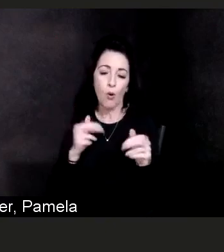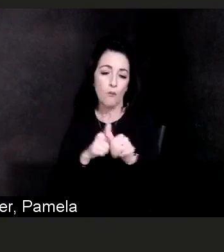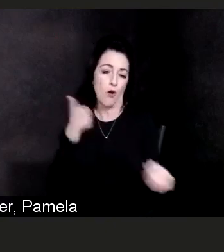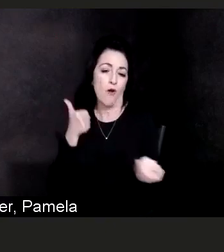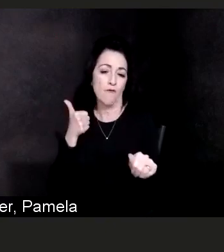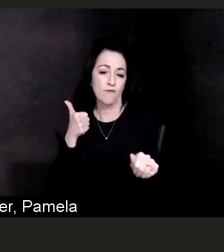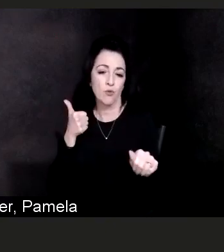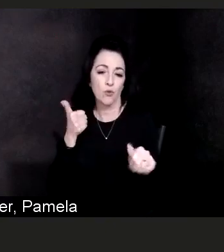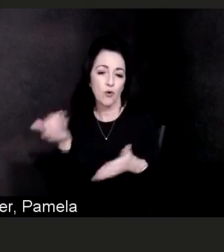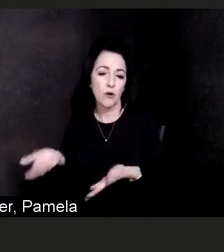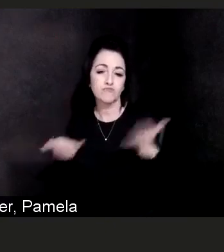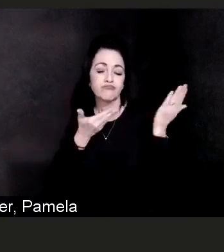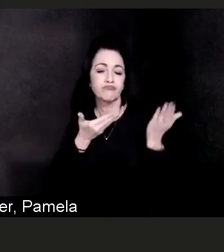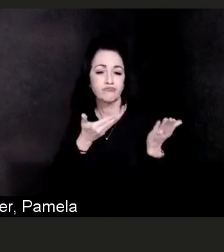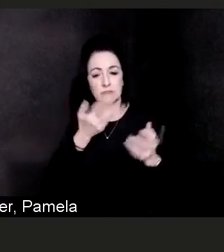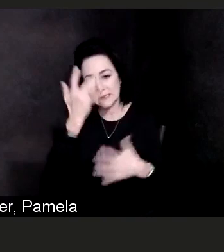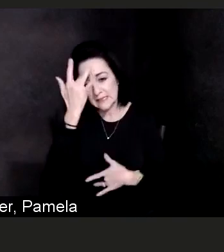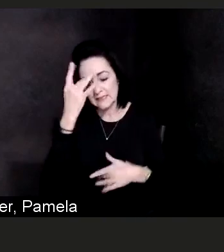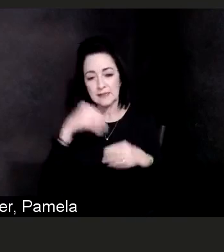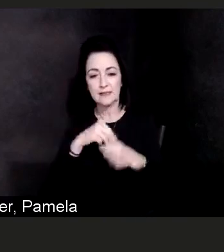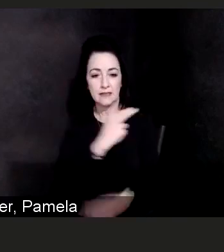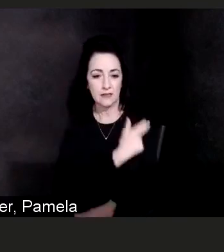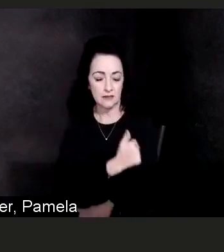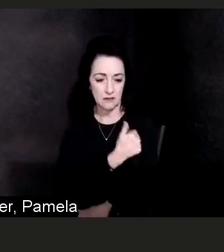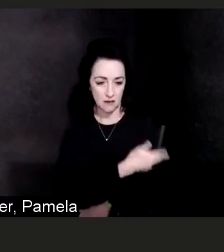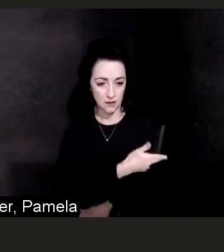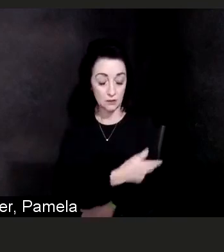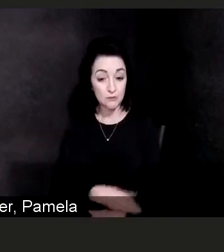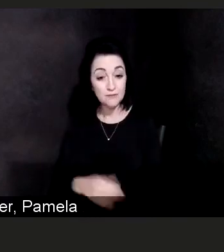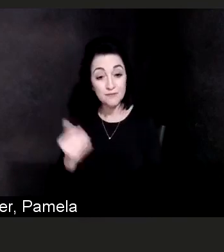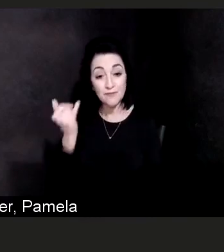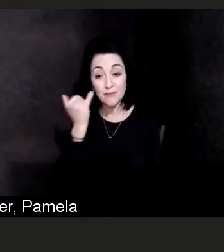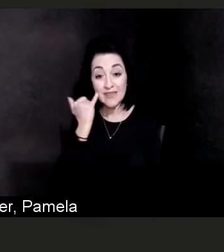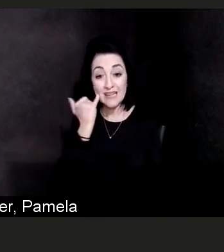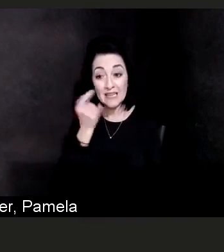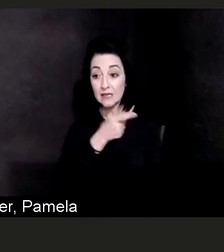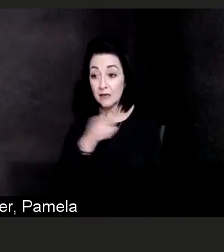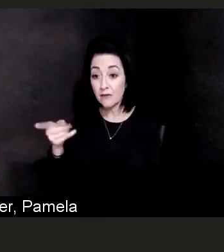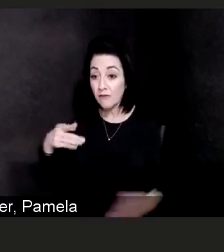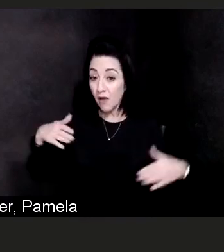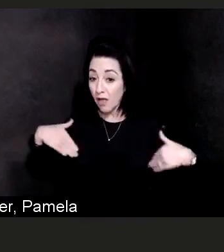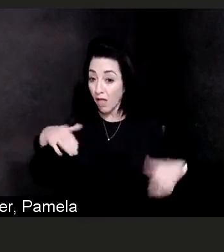and you are someone who is eligible for the flu vaccine, please get it, it is not too late.